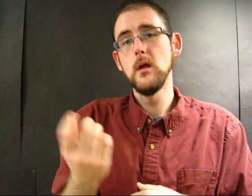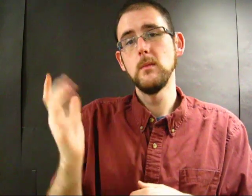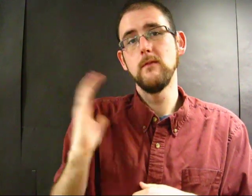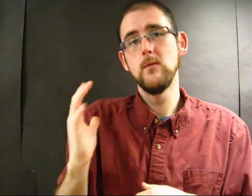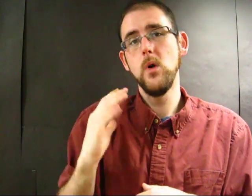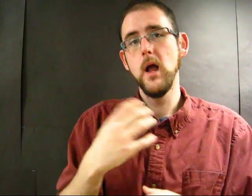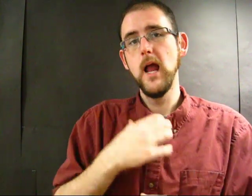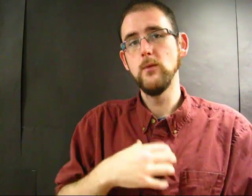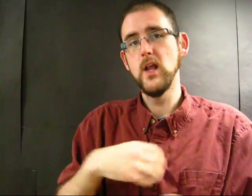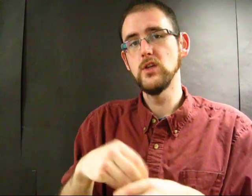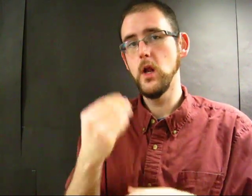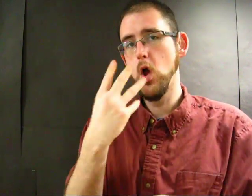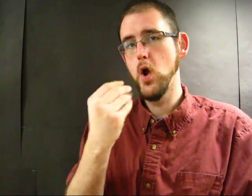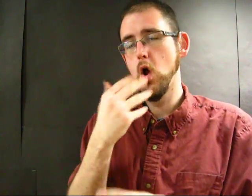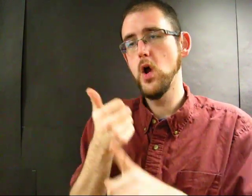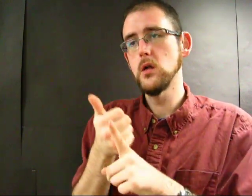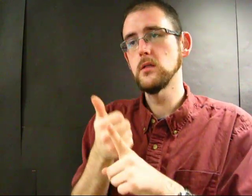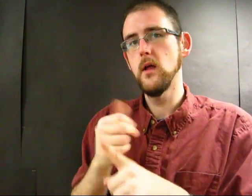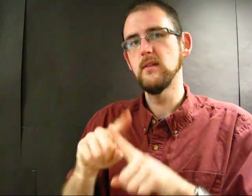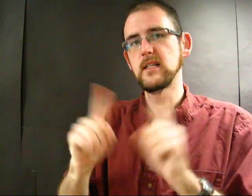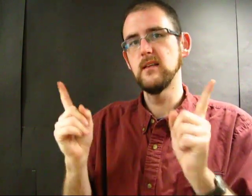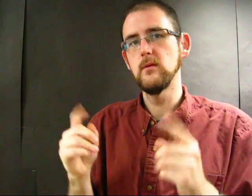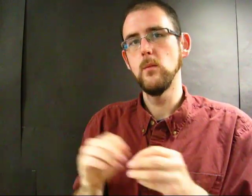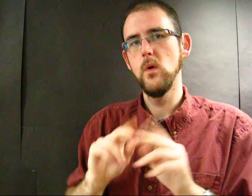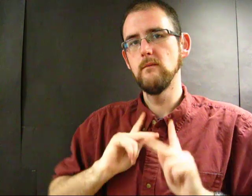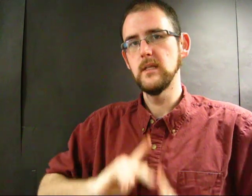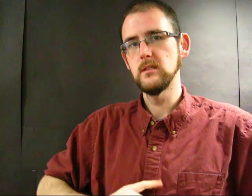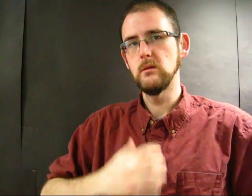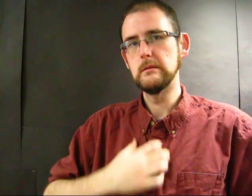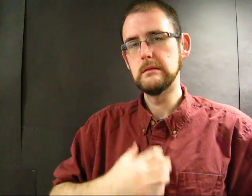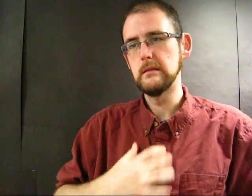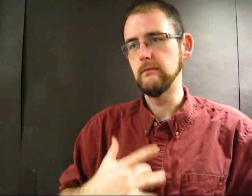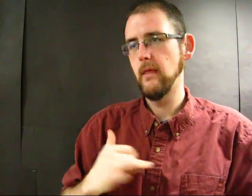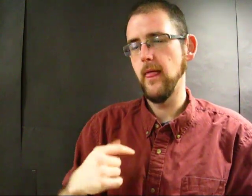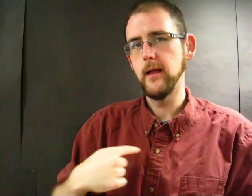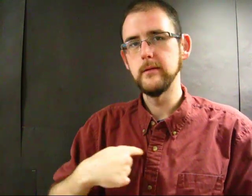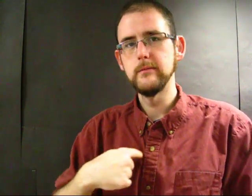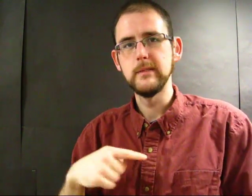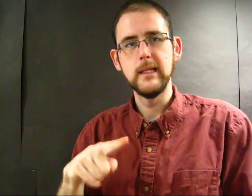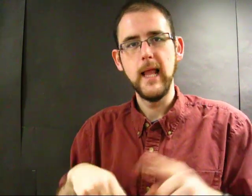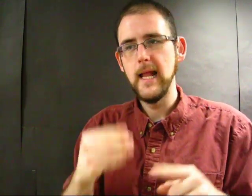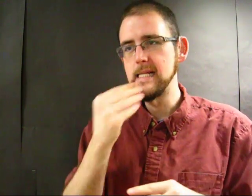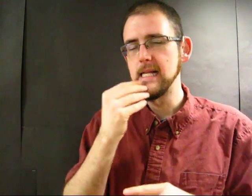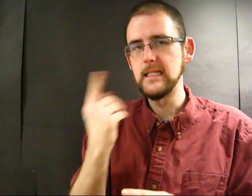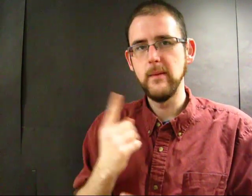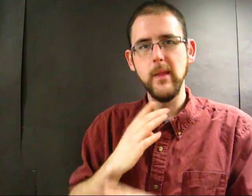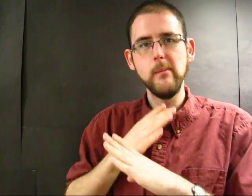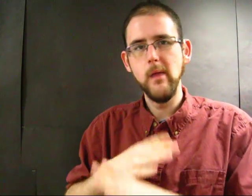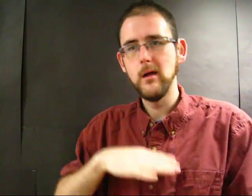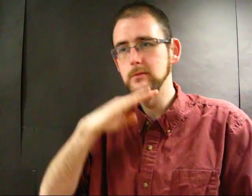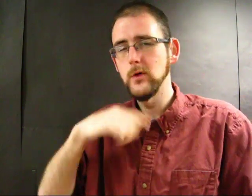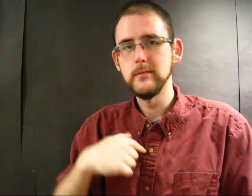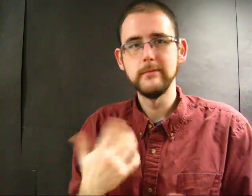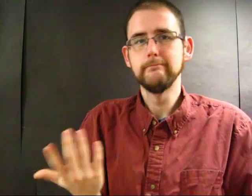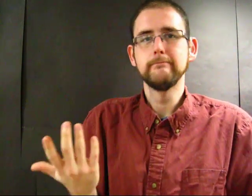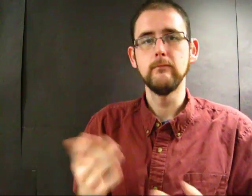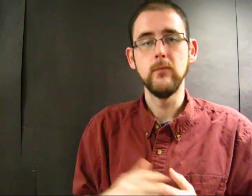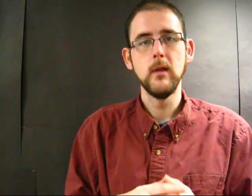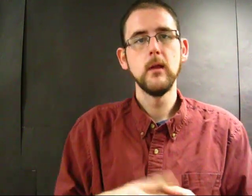In Hong Kong, anorexia used to be a more physical ailment that involved feeling a "blockage" that prevented one from eating.